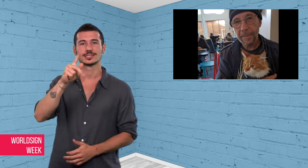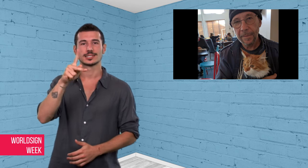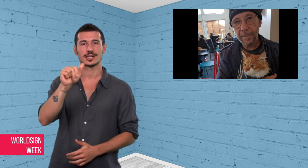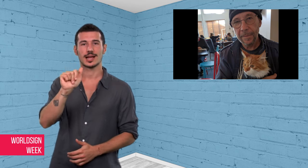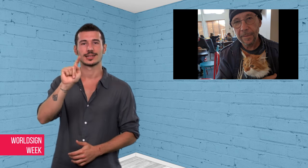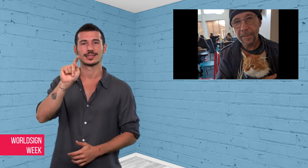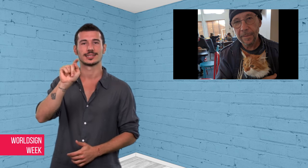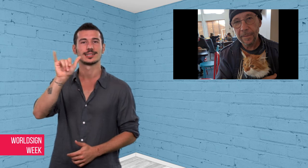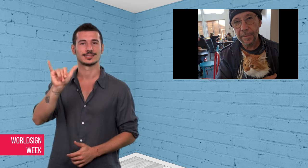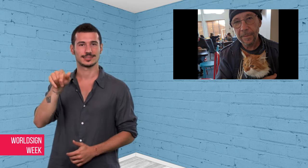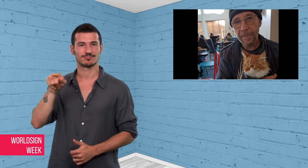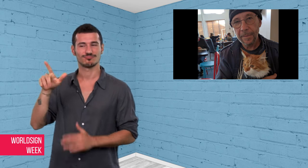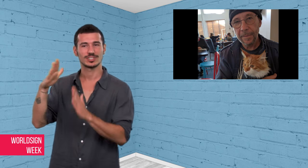New Zealand!